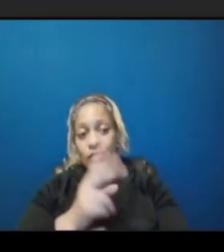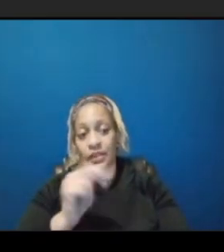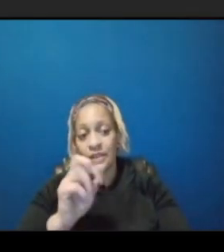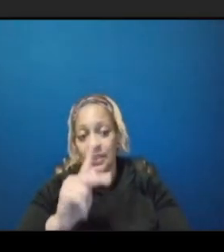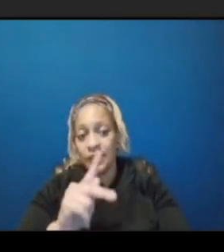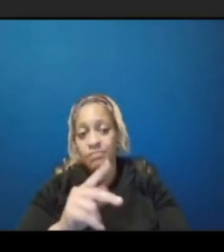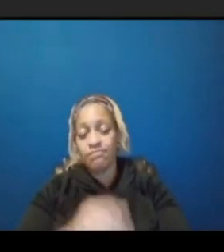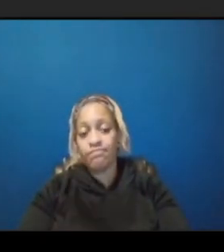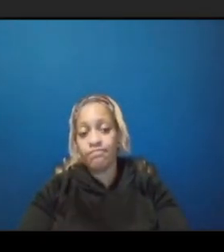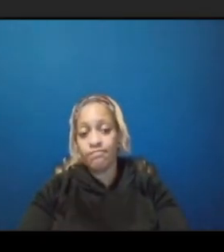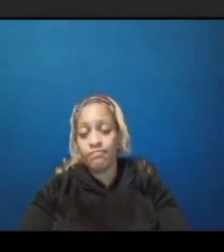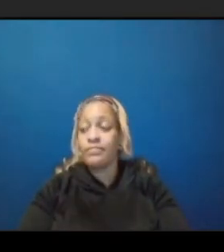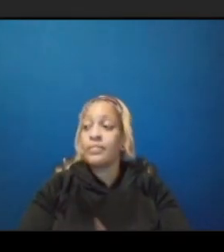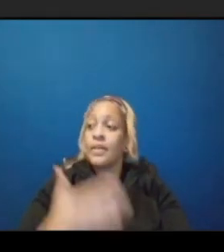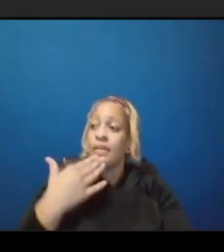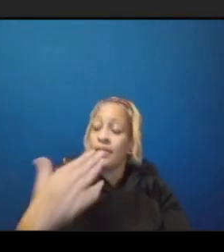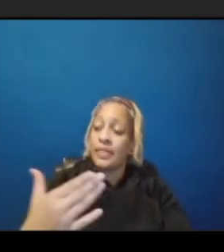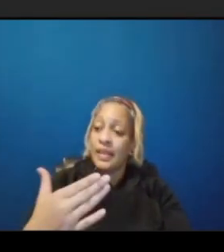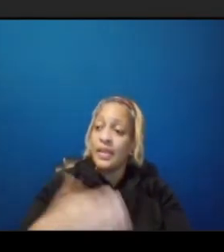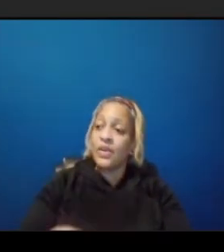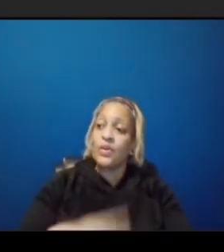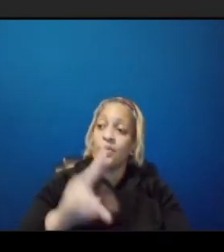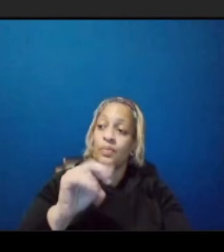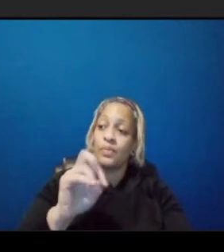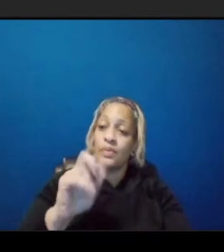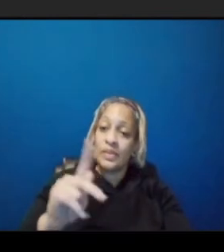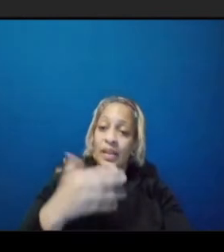thank you nick thank you internet the next question